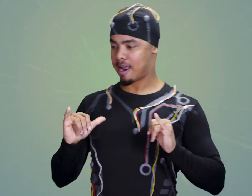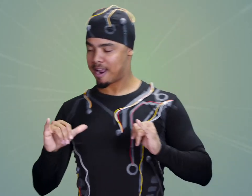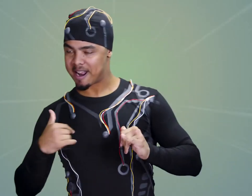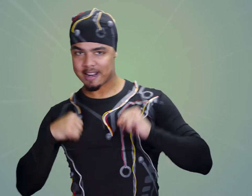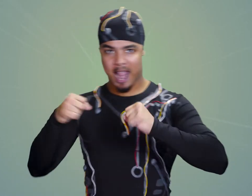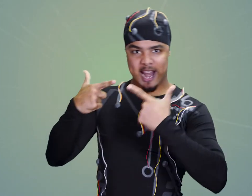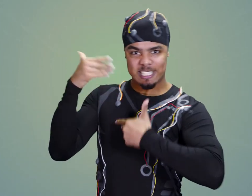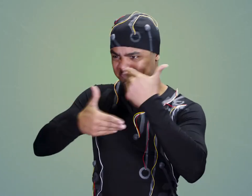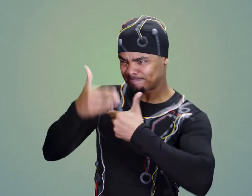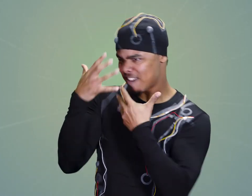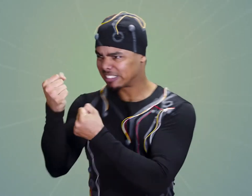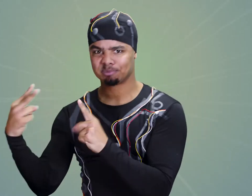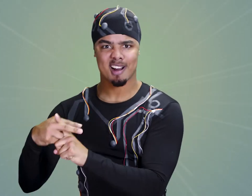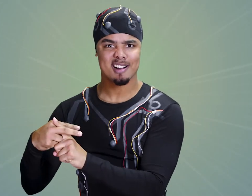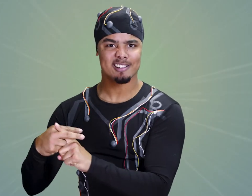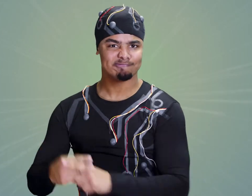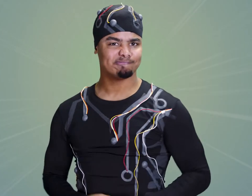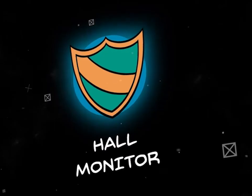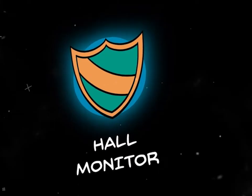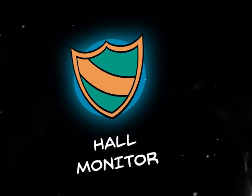and confidently apply what you've learned in real life.